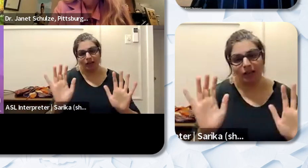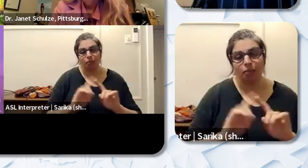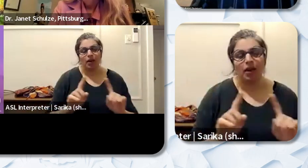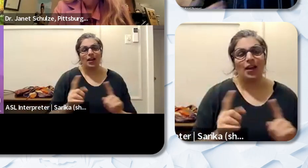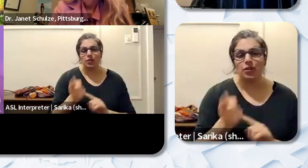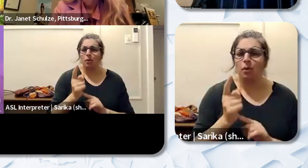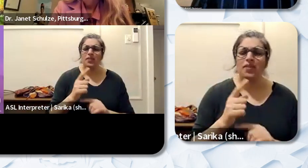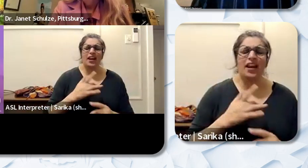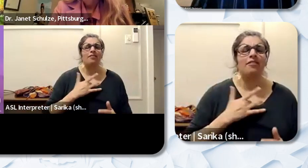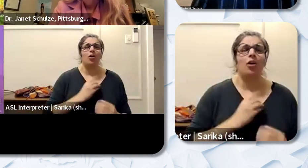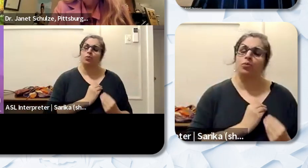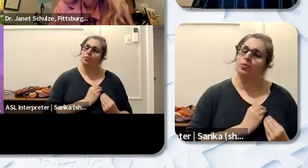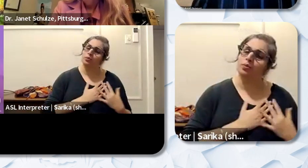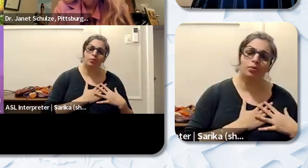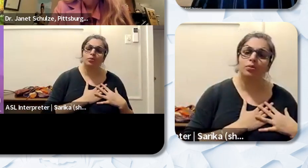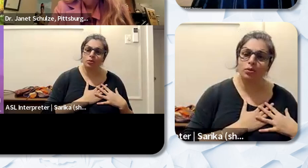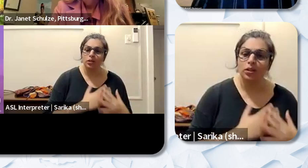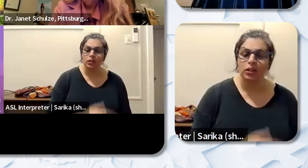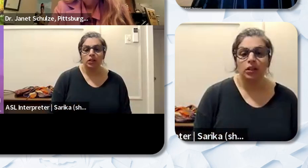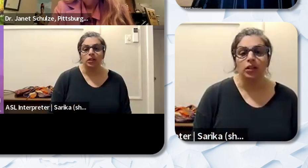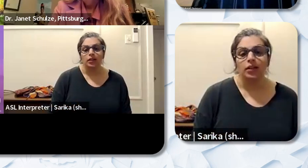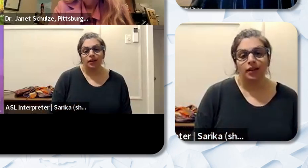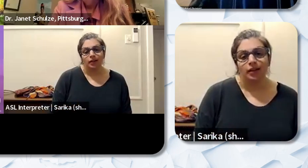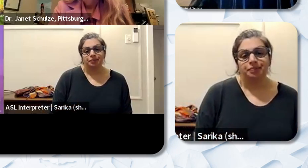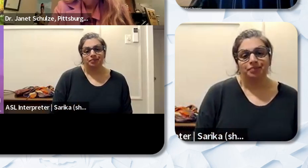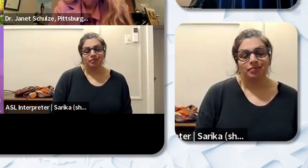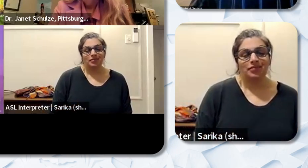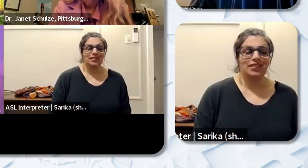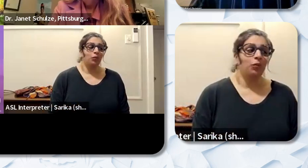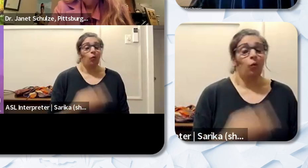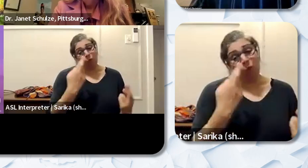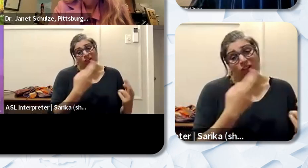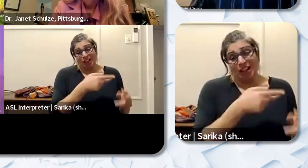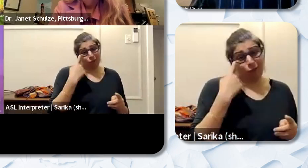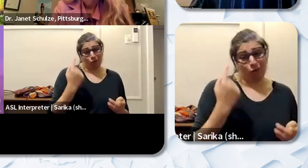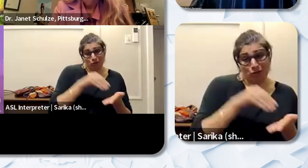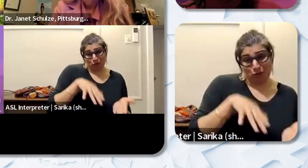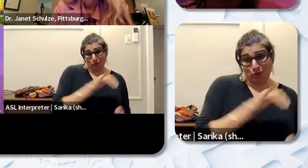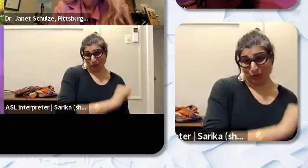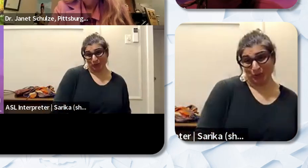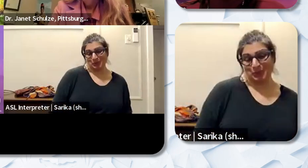really special to me and hopefully to him as well. Dr. Jacquelyn Ollison: Thank you for sharing that.